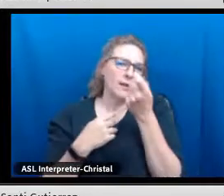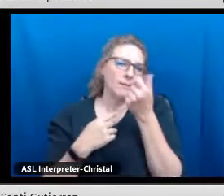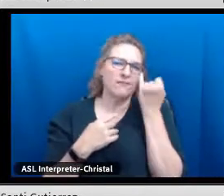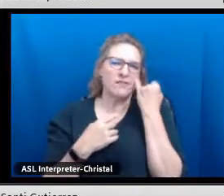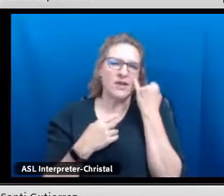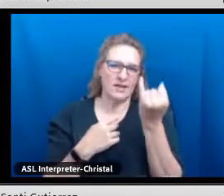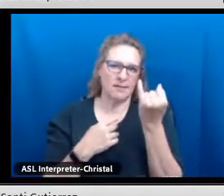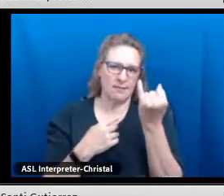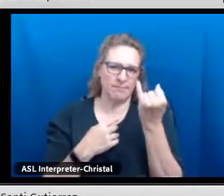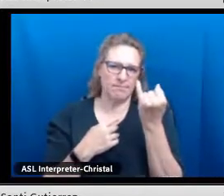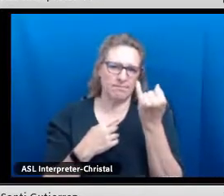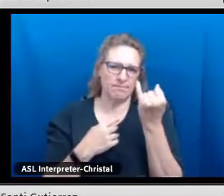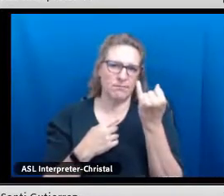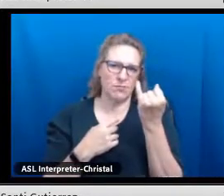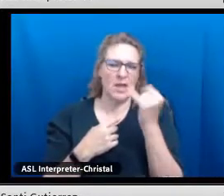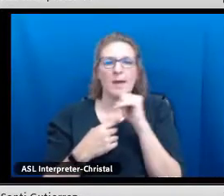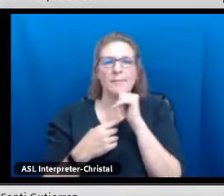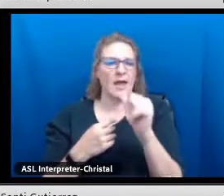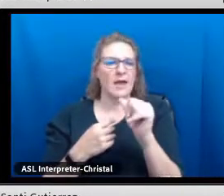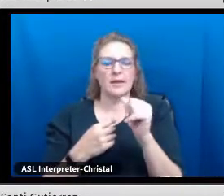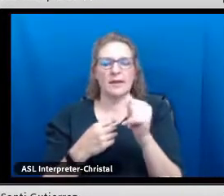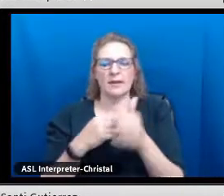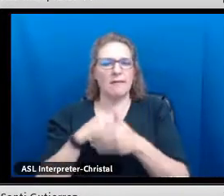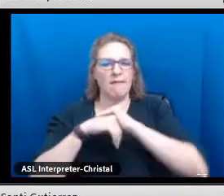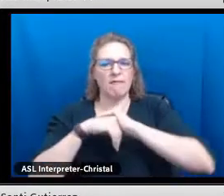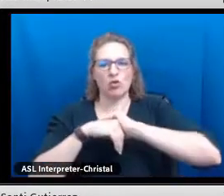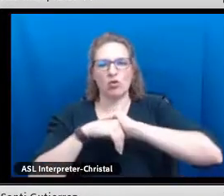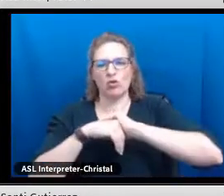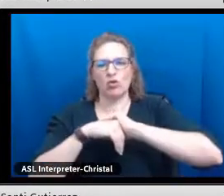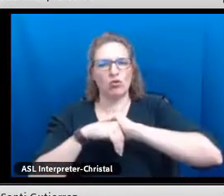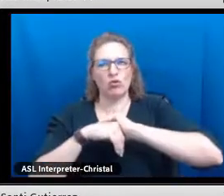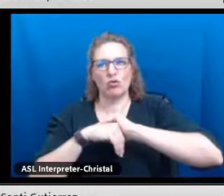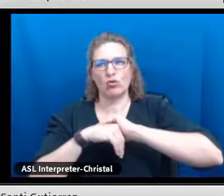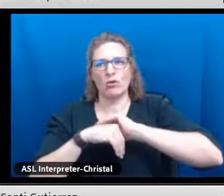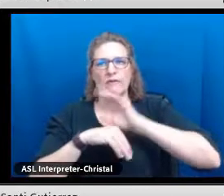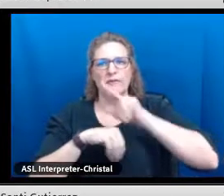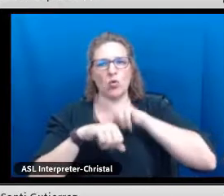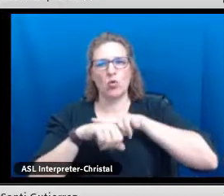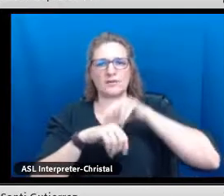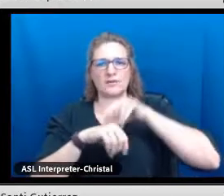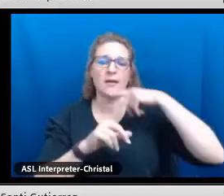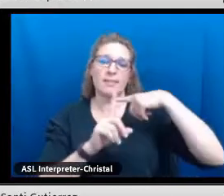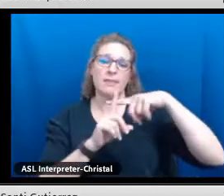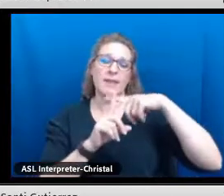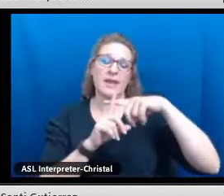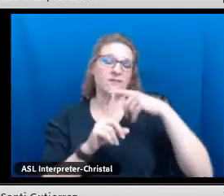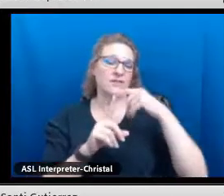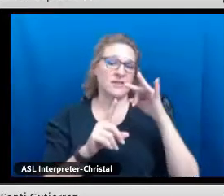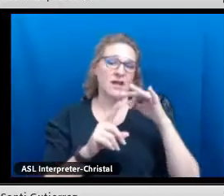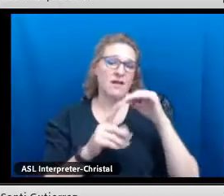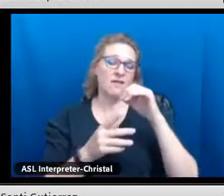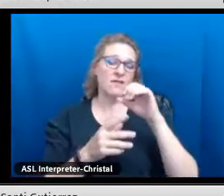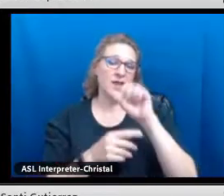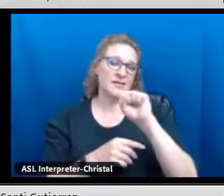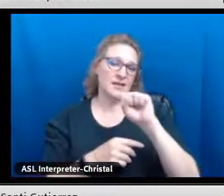This is going to give you a little bit of an idea as to--I'm not going to go over, of